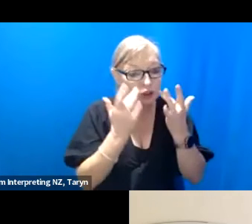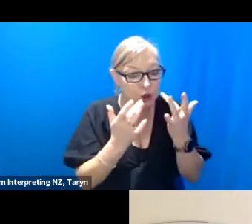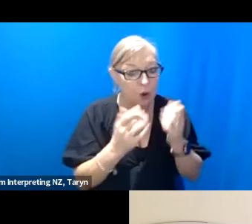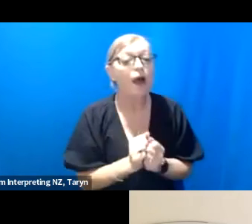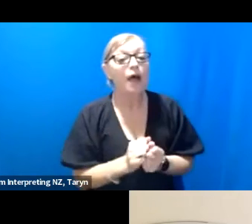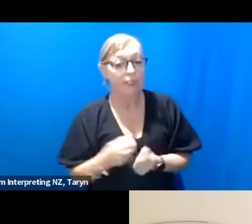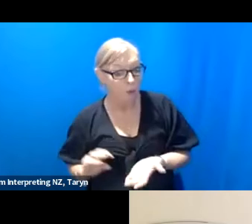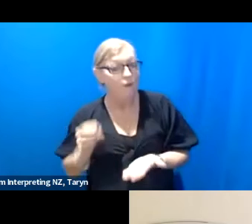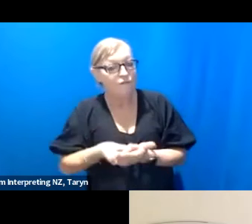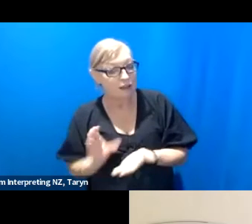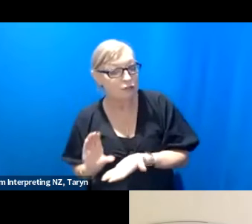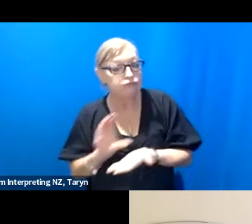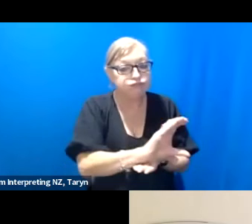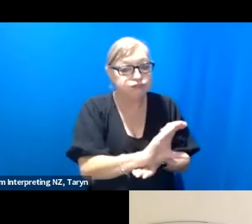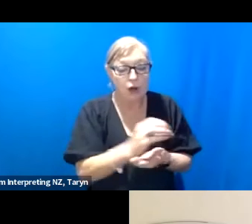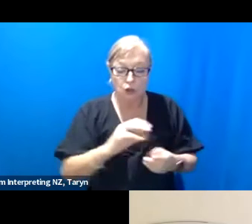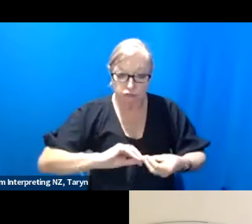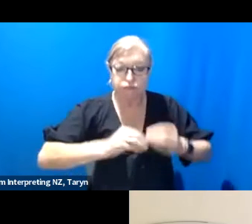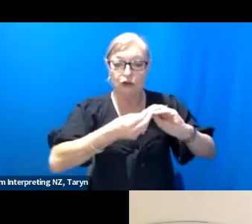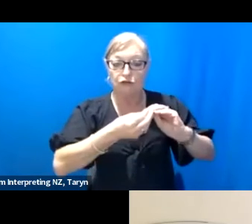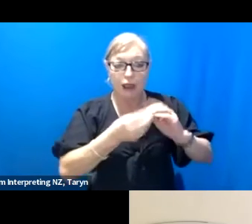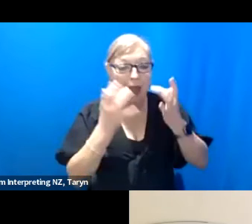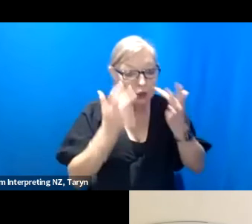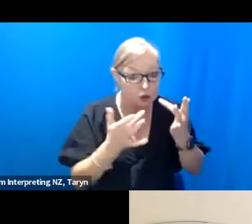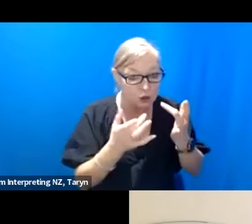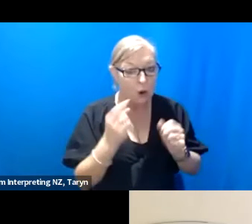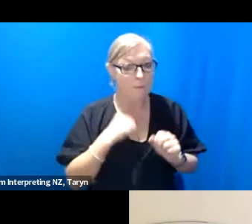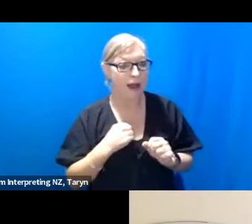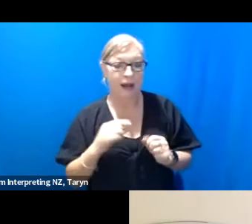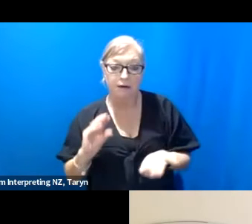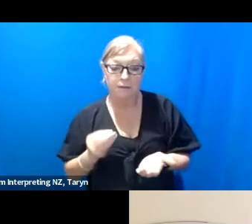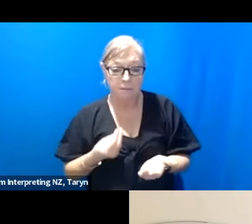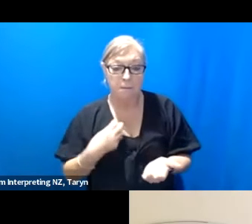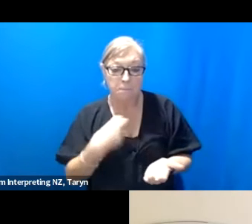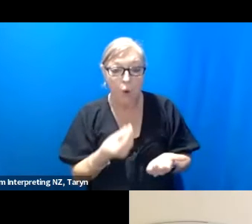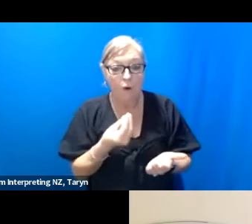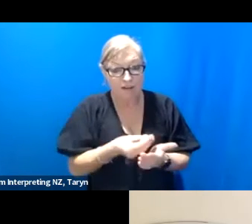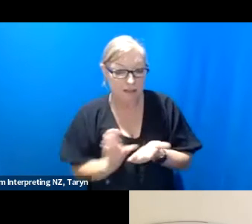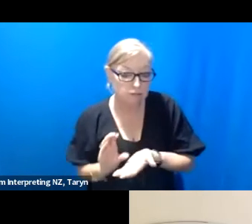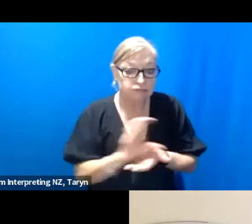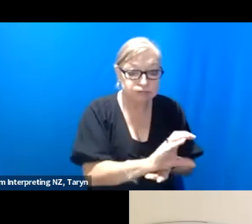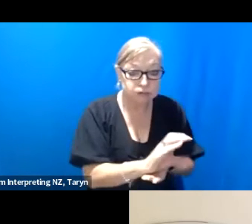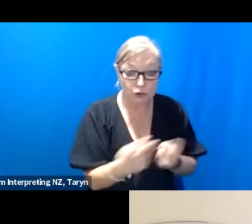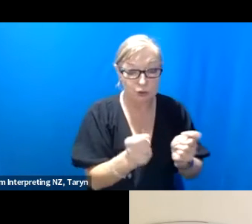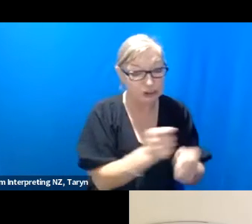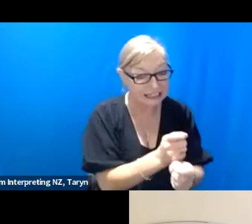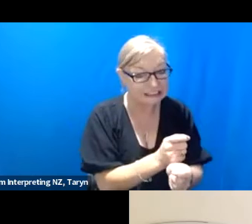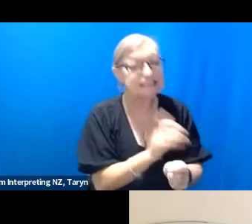change it and we were fortunate that we had very good producers but the reality of, particularly